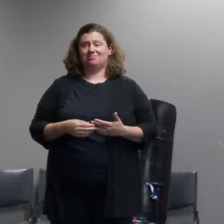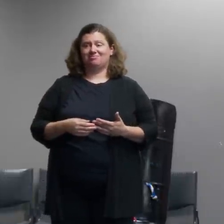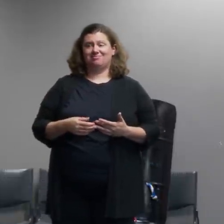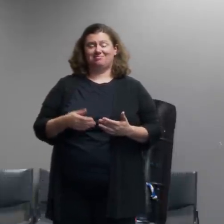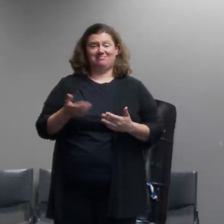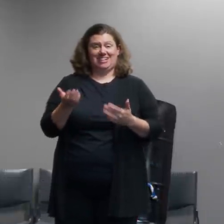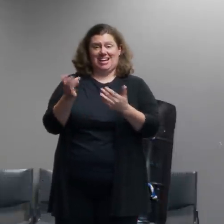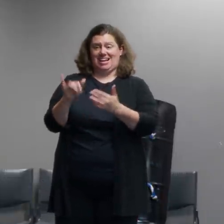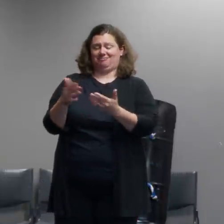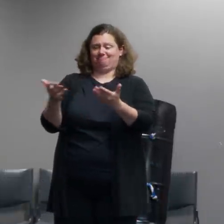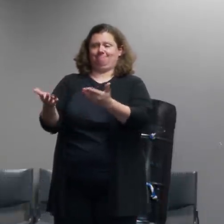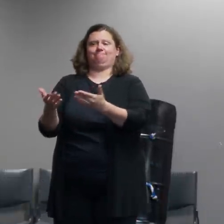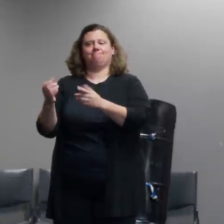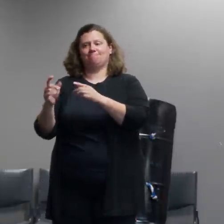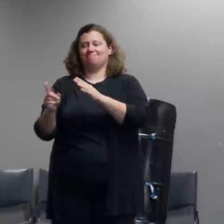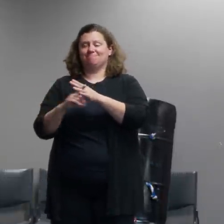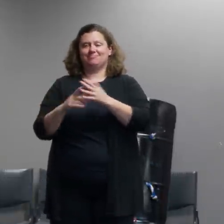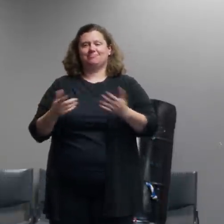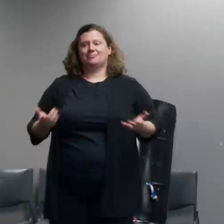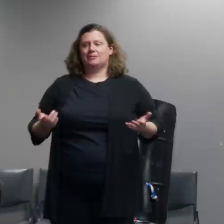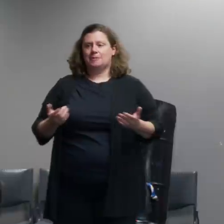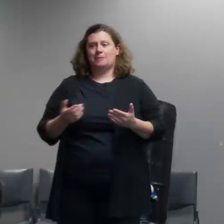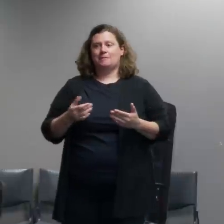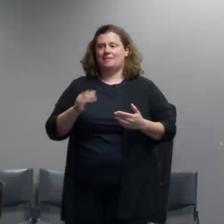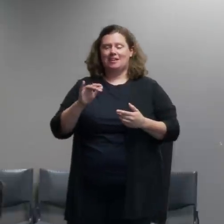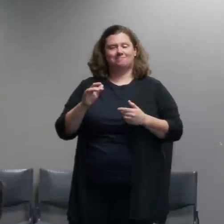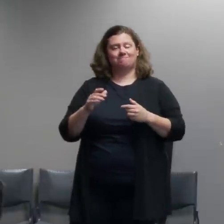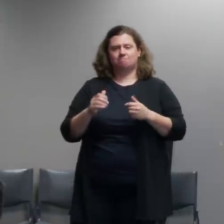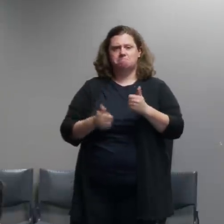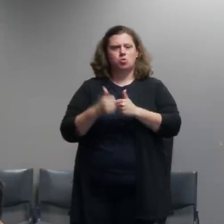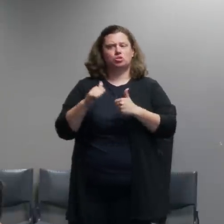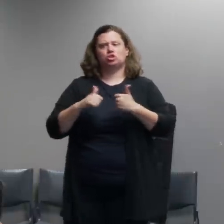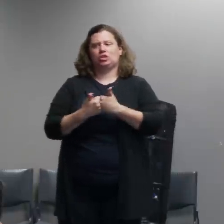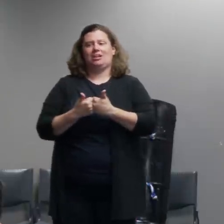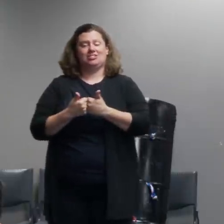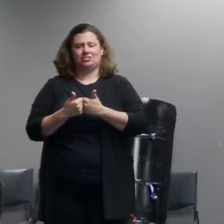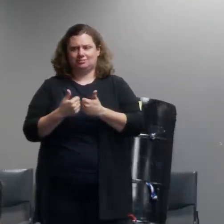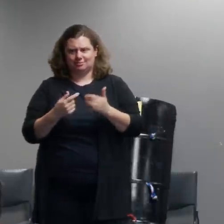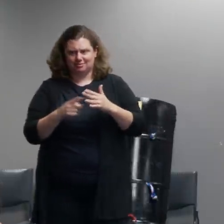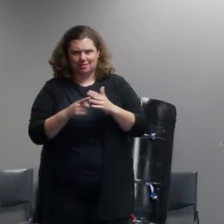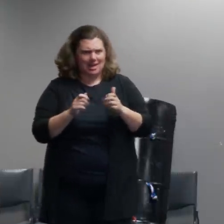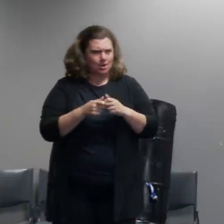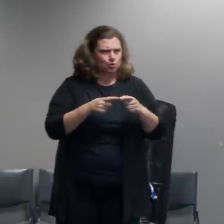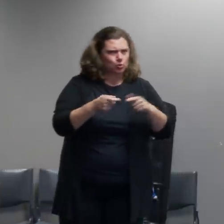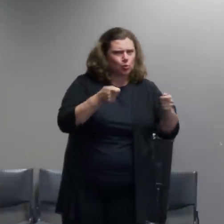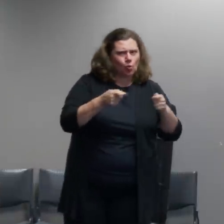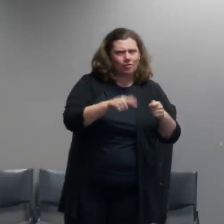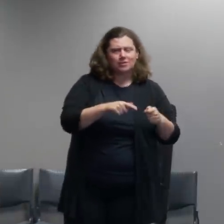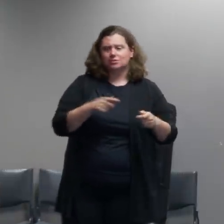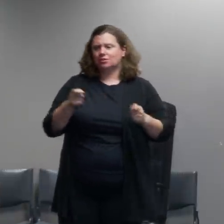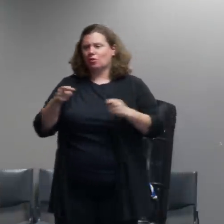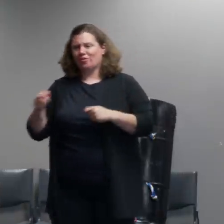looked to me like one of the most challenging crowd management situations i've ever seen because of the location